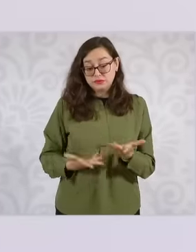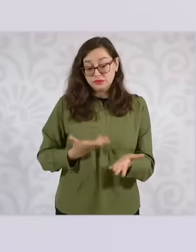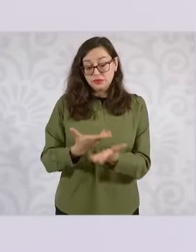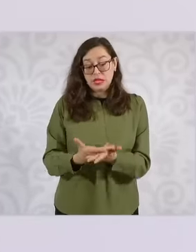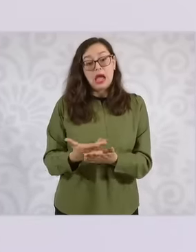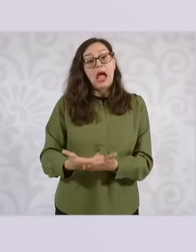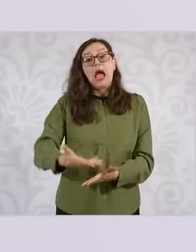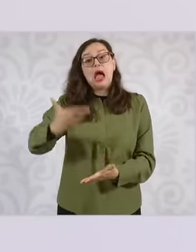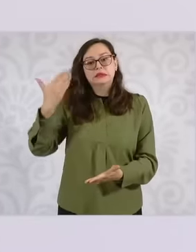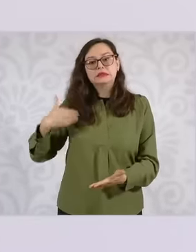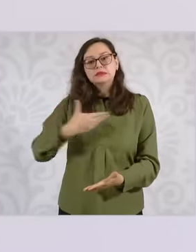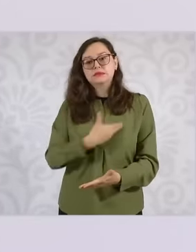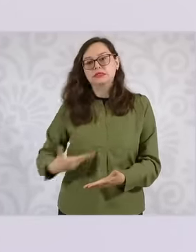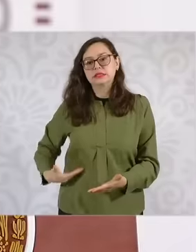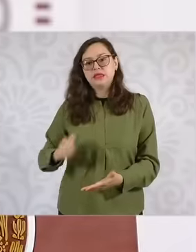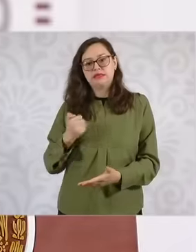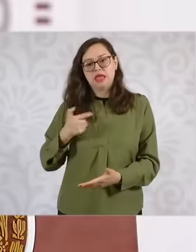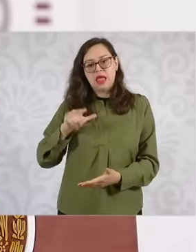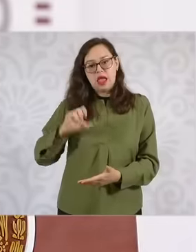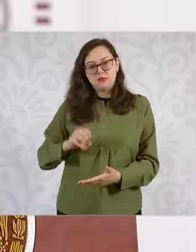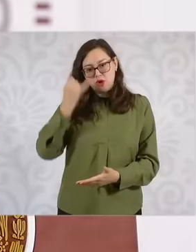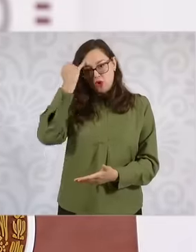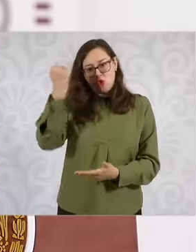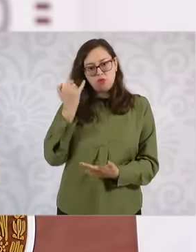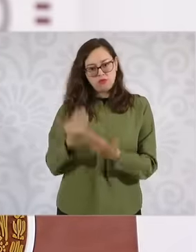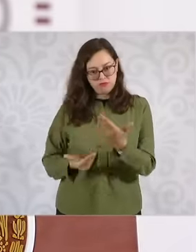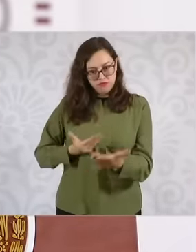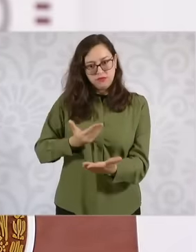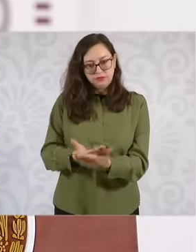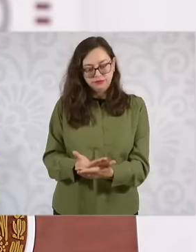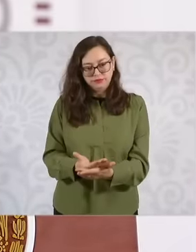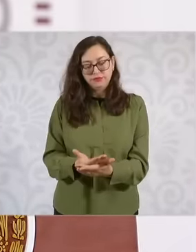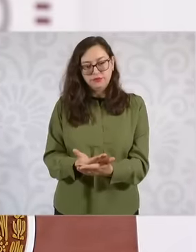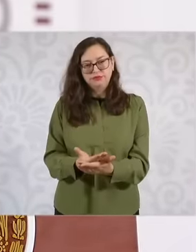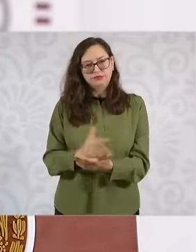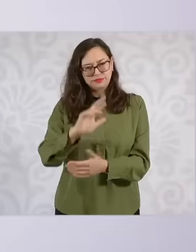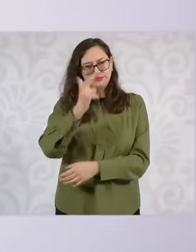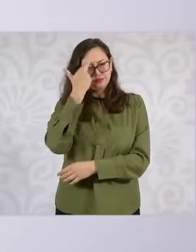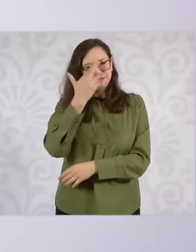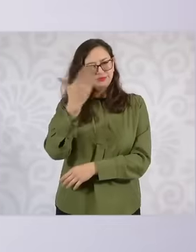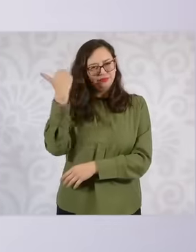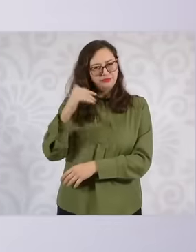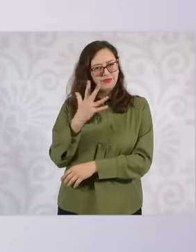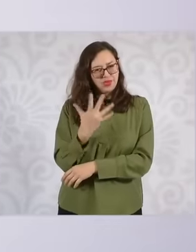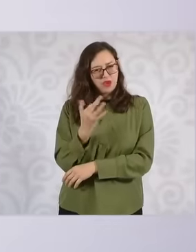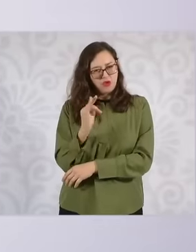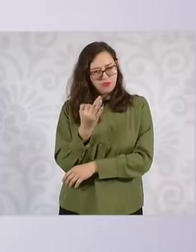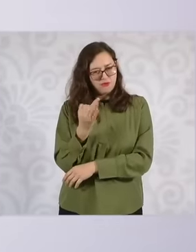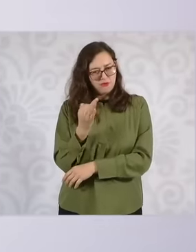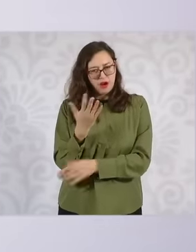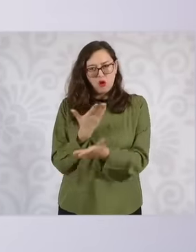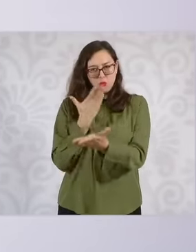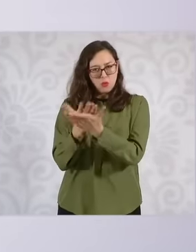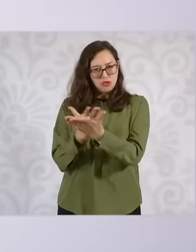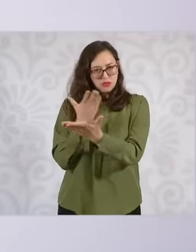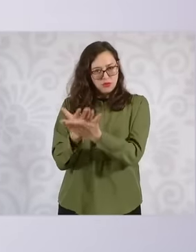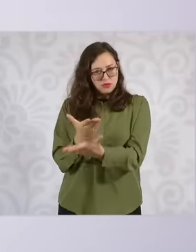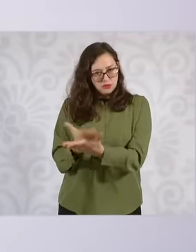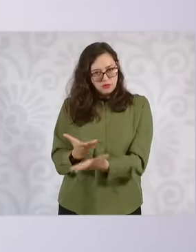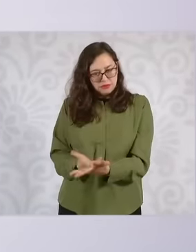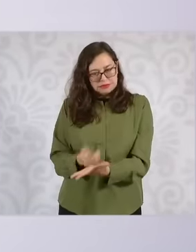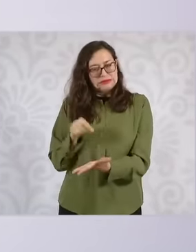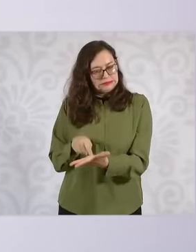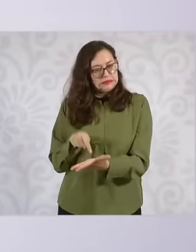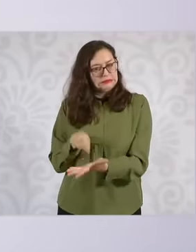Obrador. It was one of the initiatives that were sent on February 5, 2024. It is a